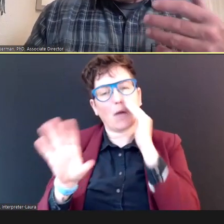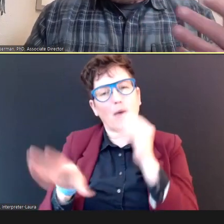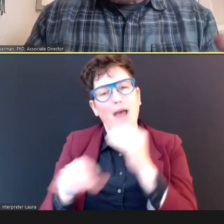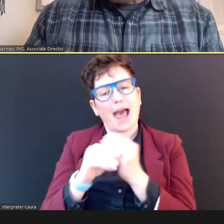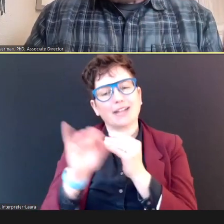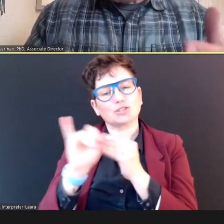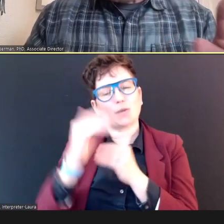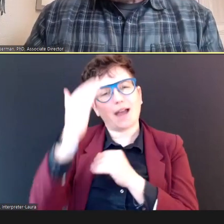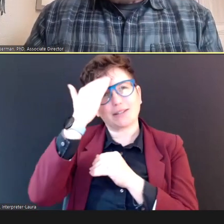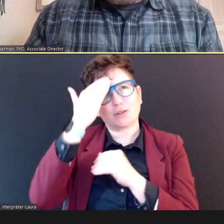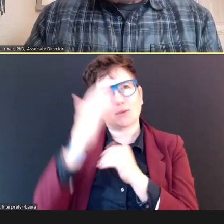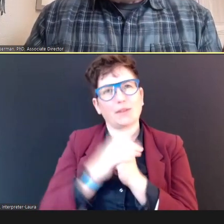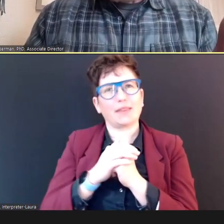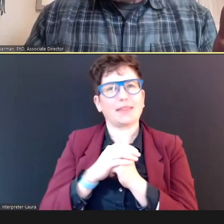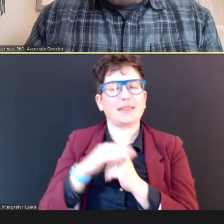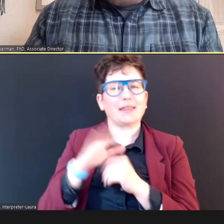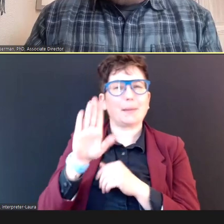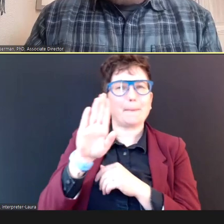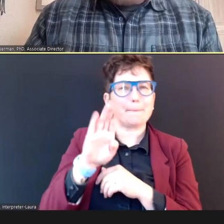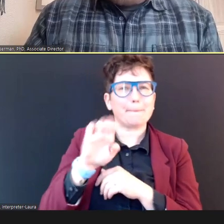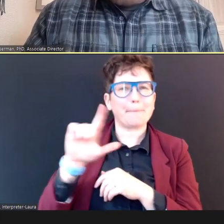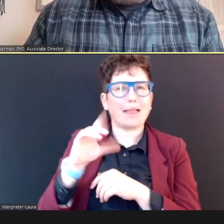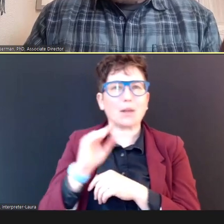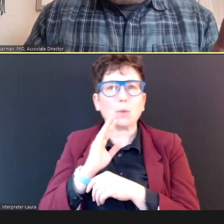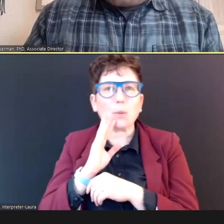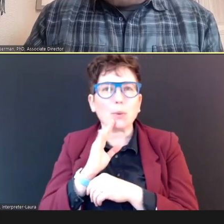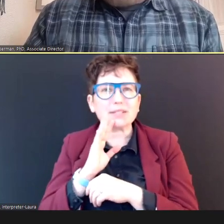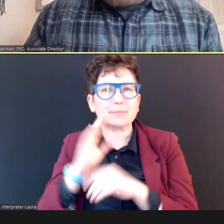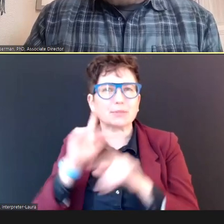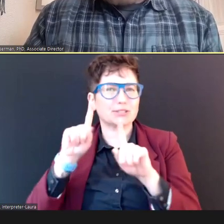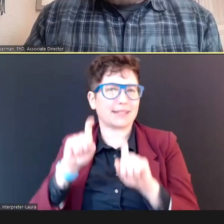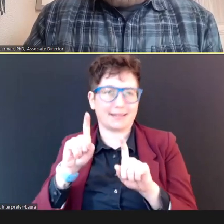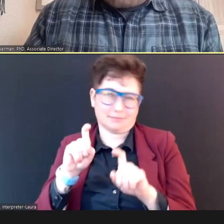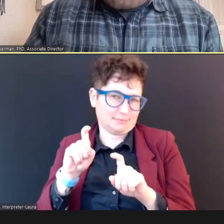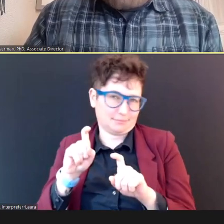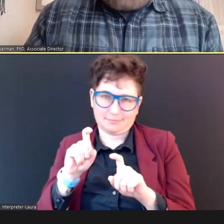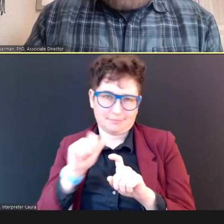and the whisper test is not a legitimate hearing screening, even